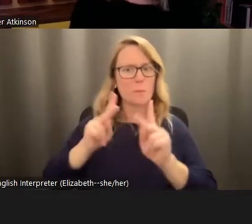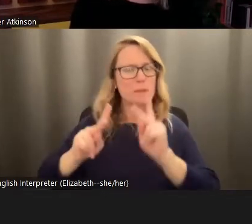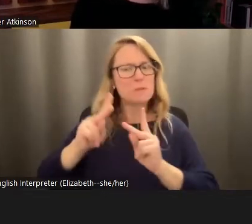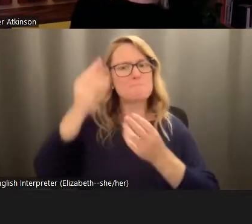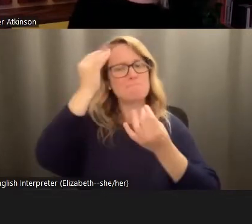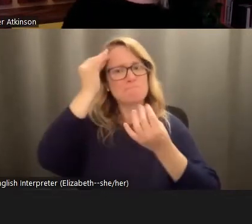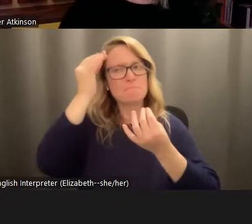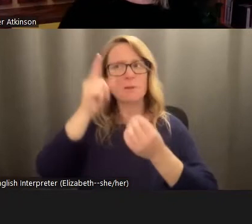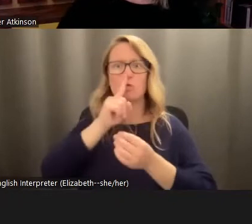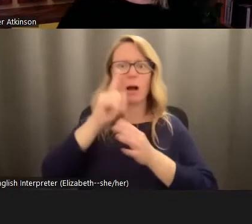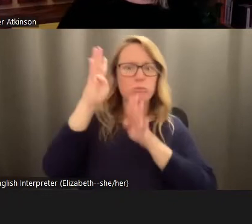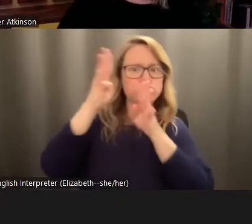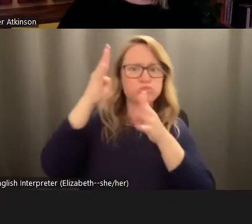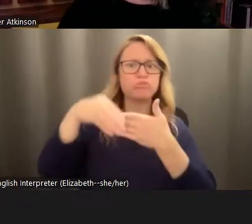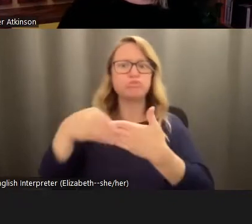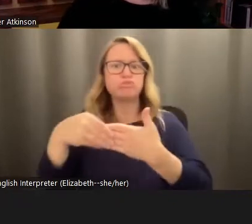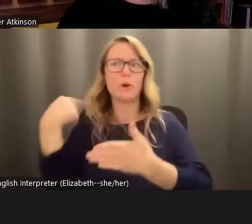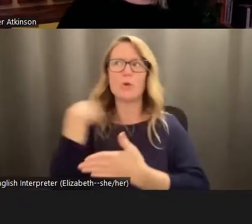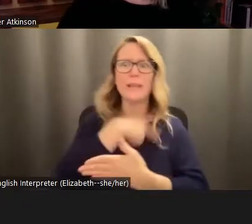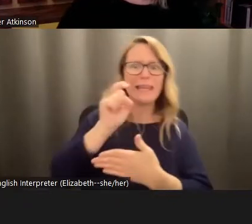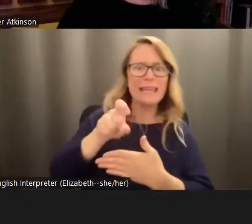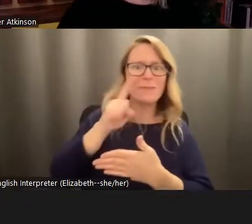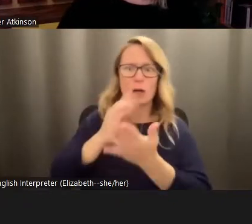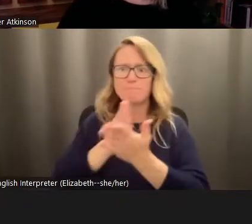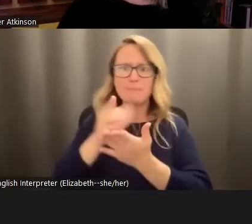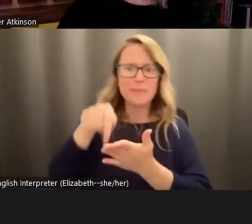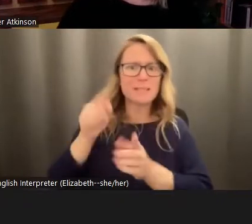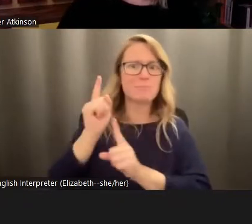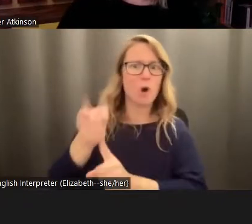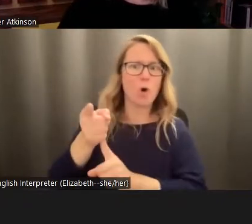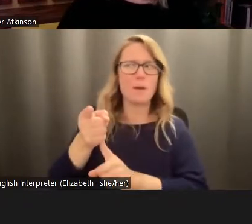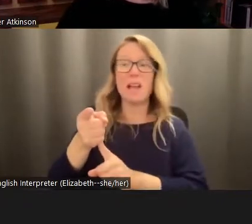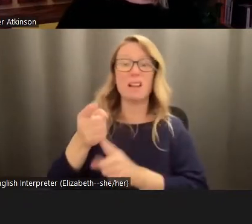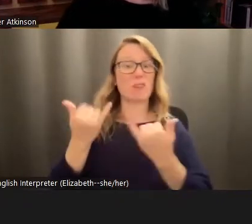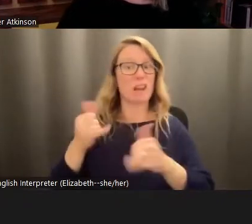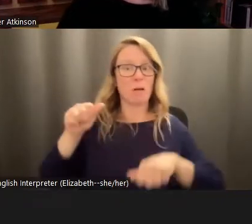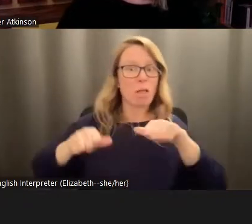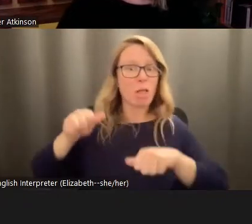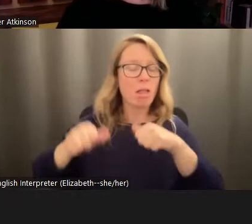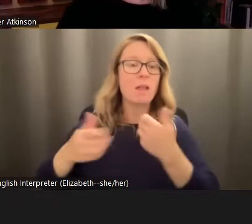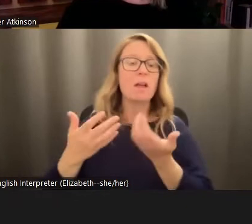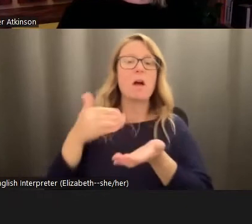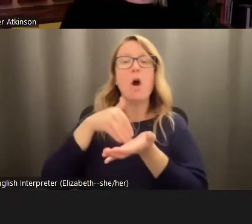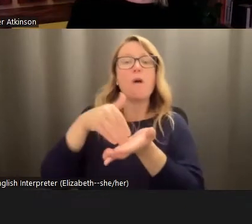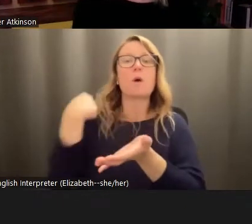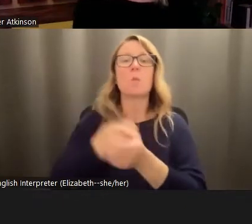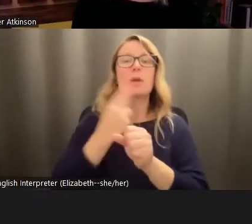creative flexibility that we need to navigate this moment of uncertainty. A lot of times when we use hope in our culture,